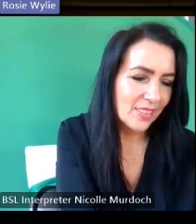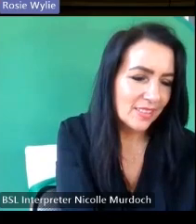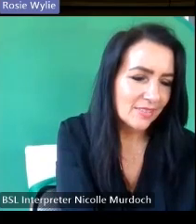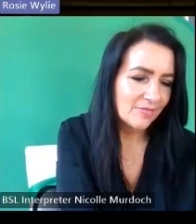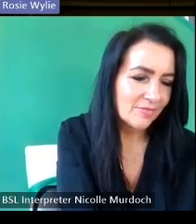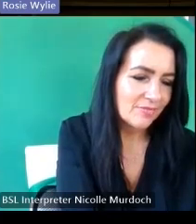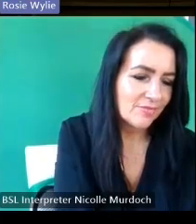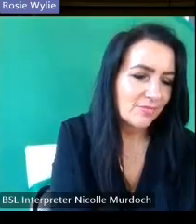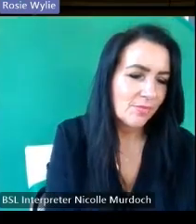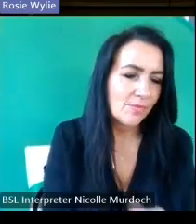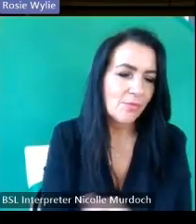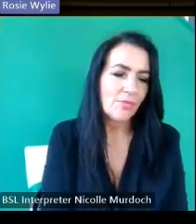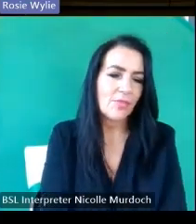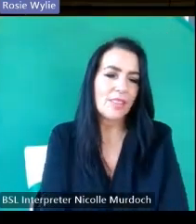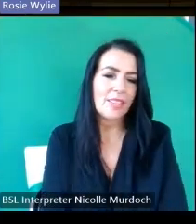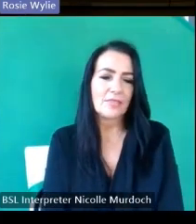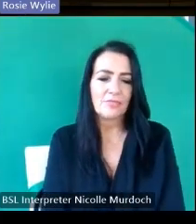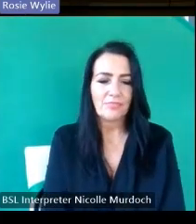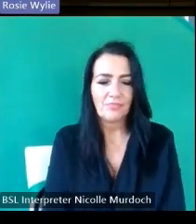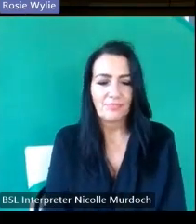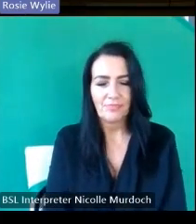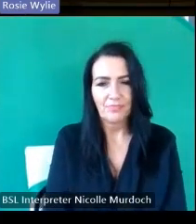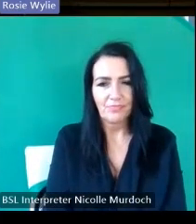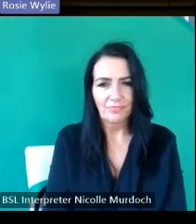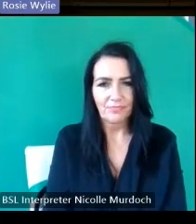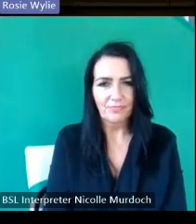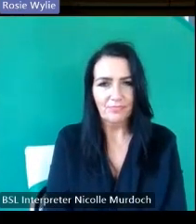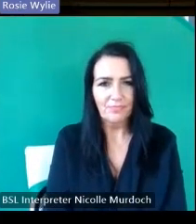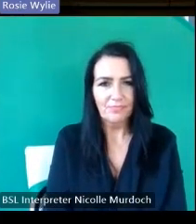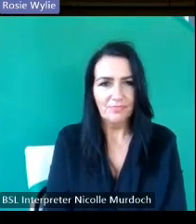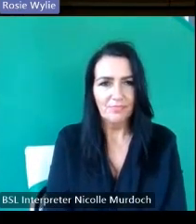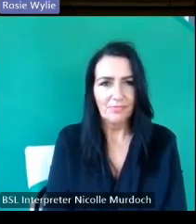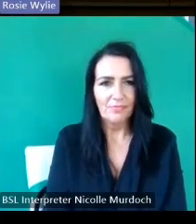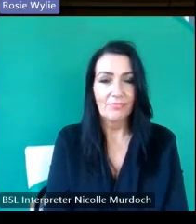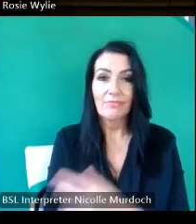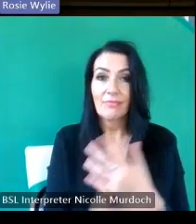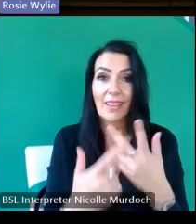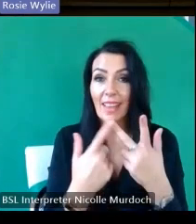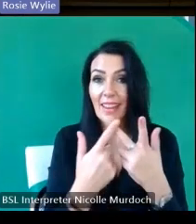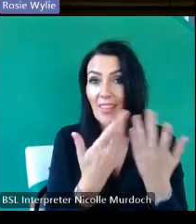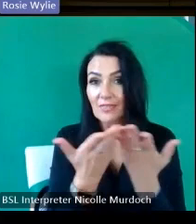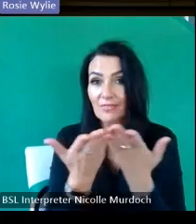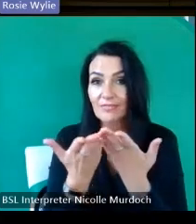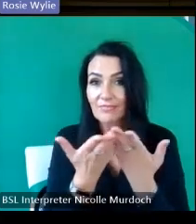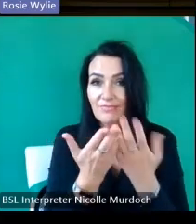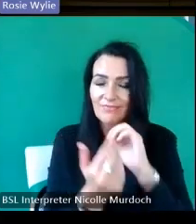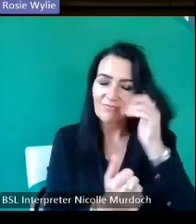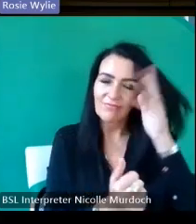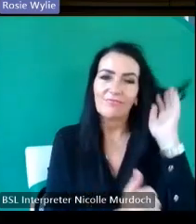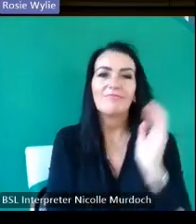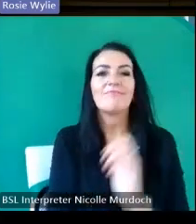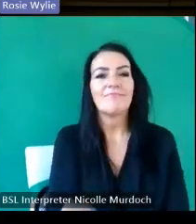you could have given us be D or something anyone else oh we've got yes please come on